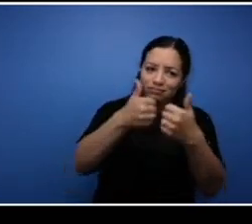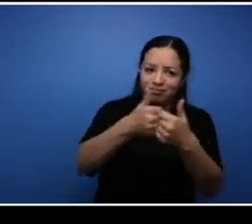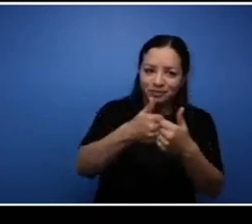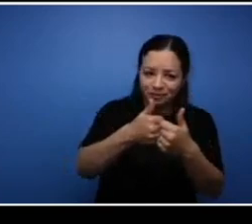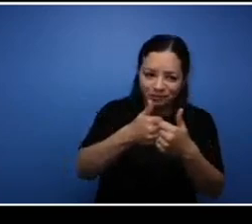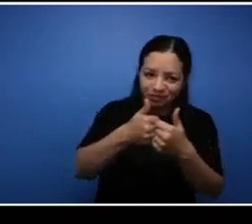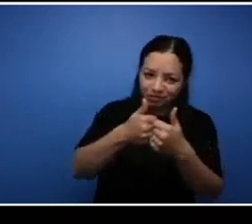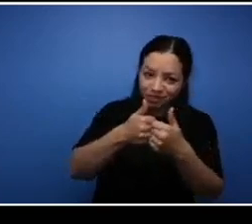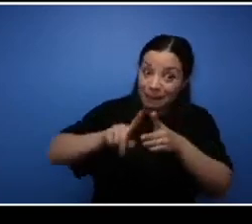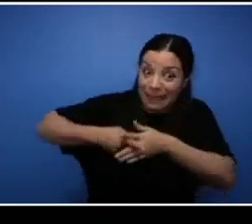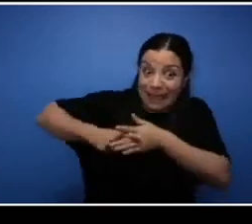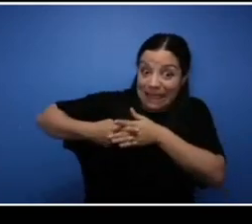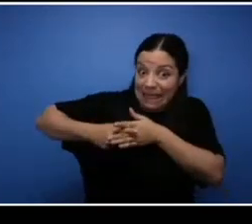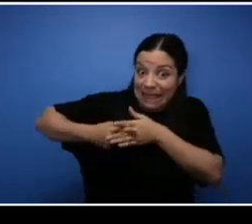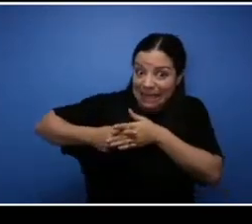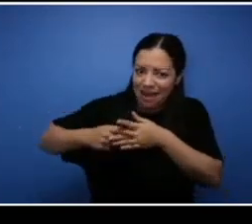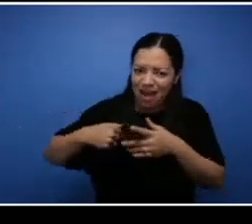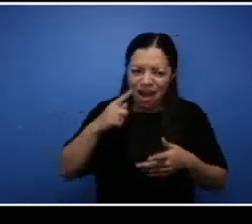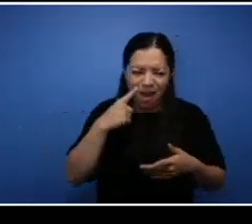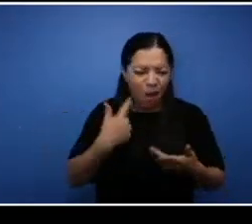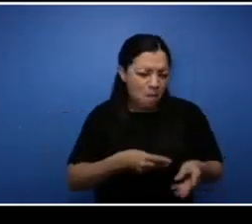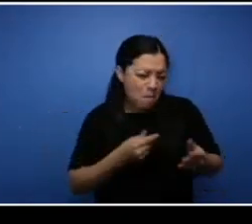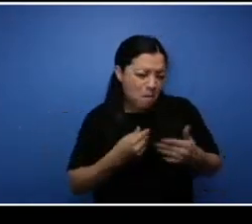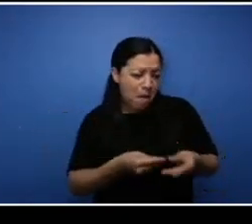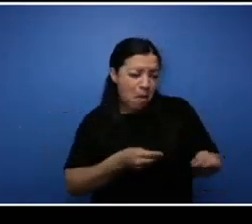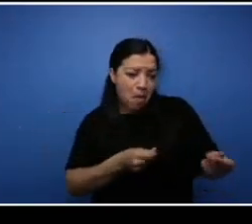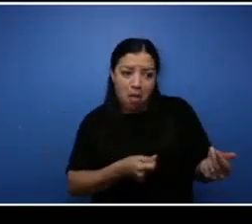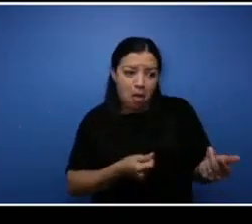sure I was like I spent all this money I'm done. I can't, this is not going to work.